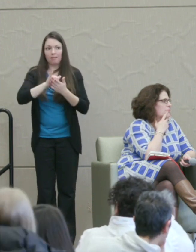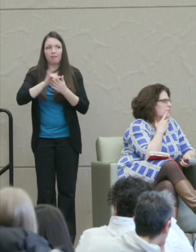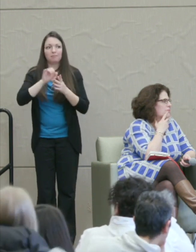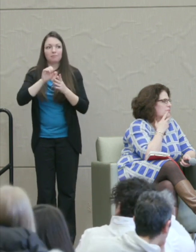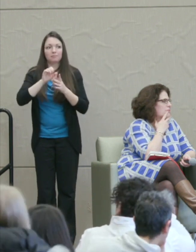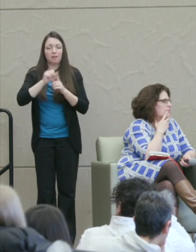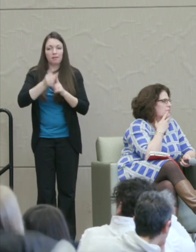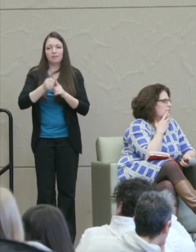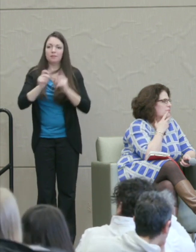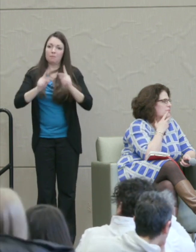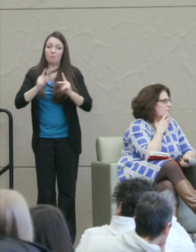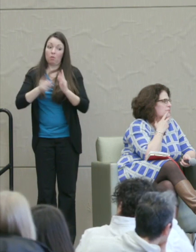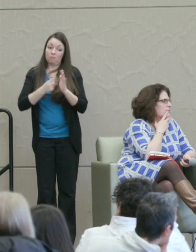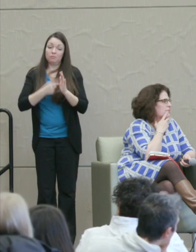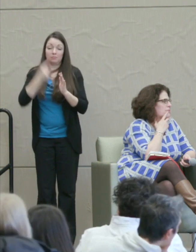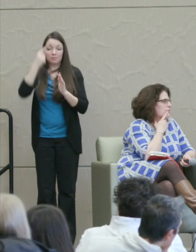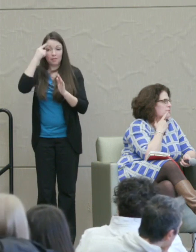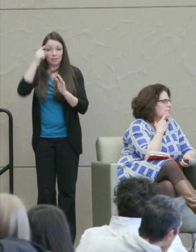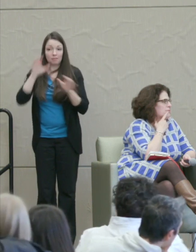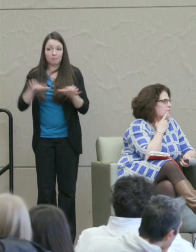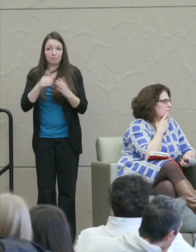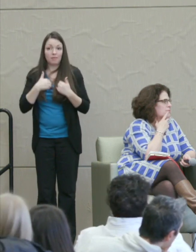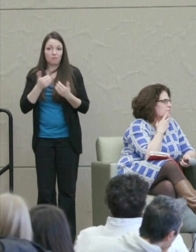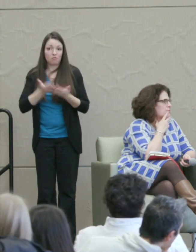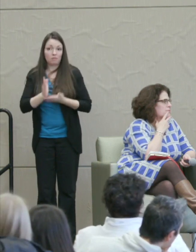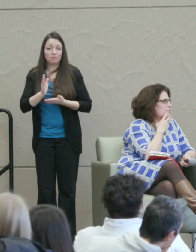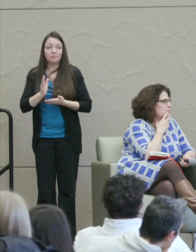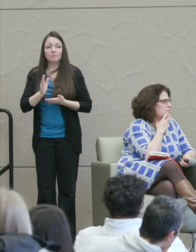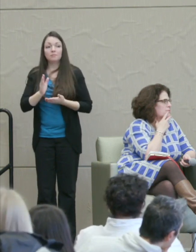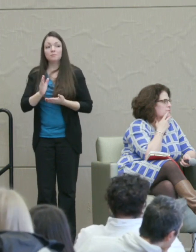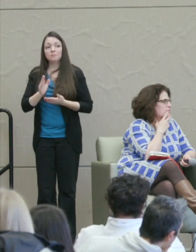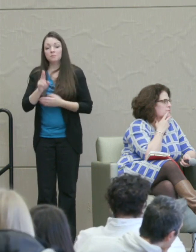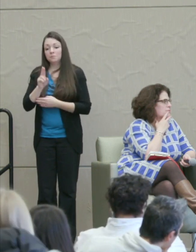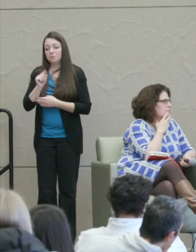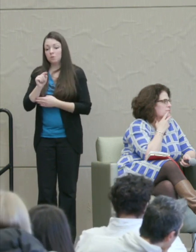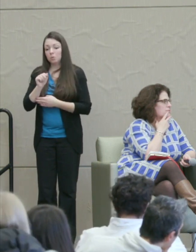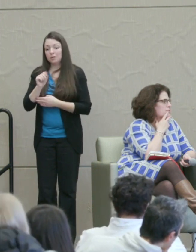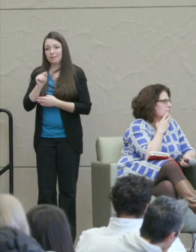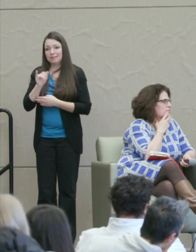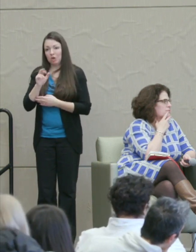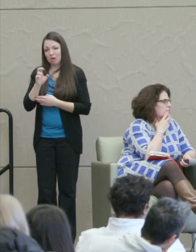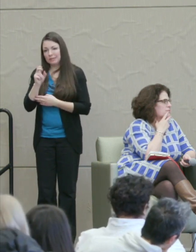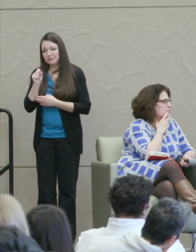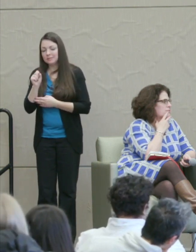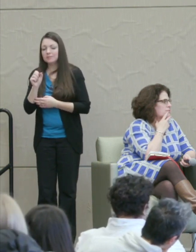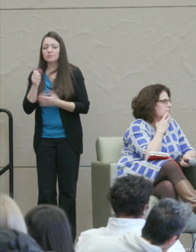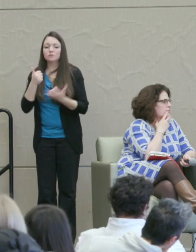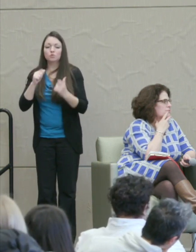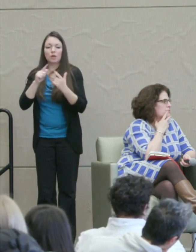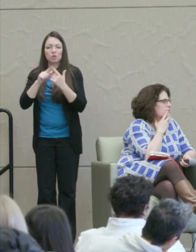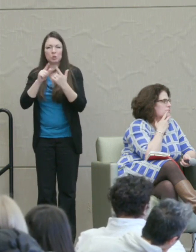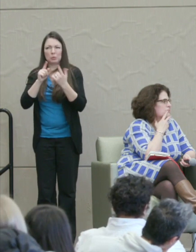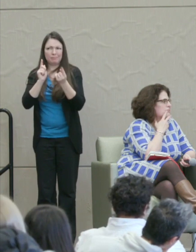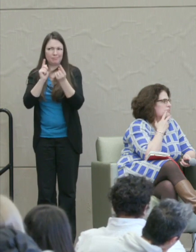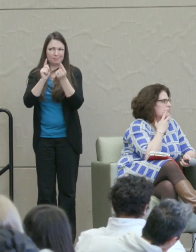Martha Nussbaum: So the utilitarians who tried to counteract this and to say, "What on earth good does this do?